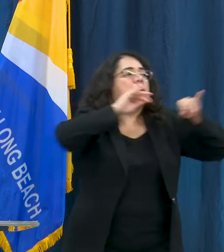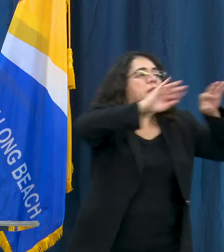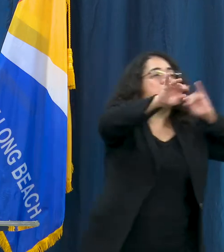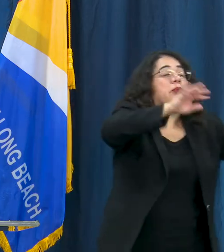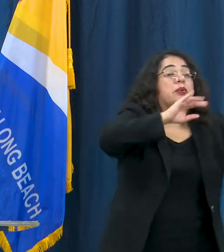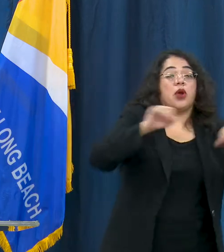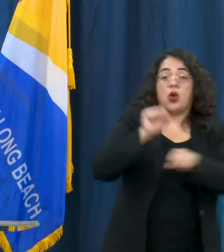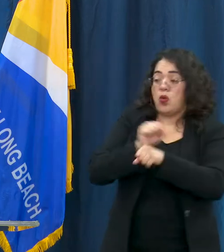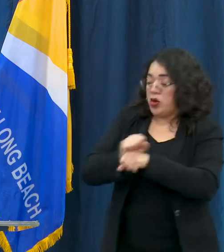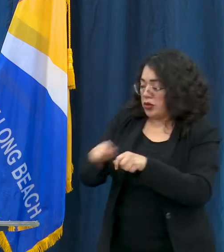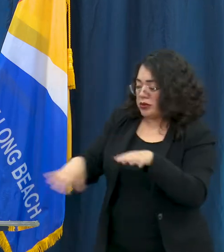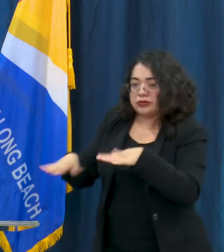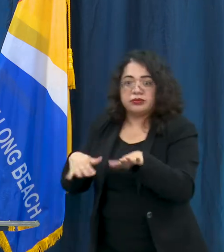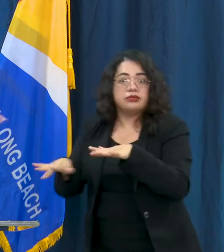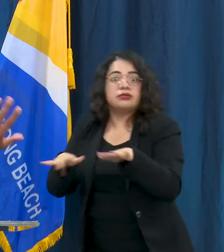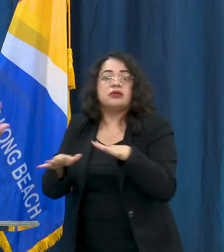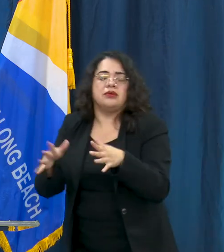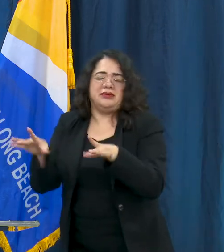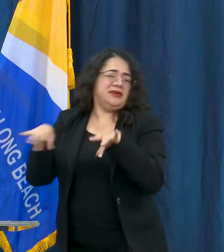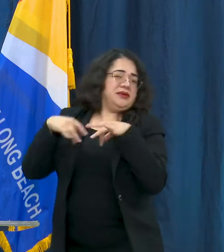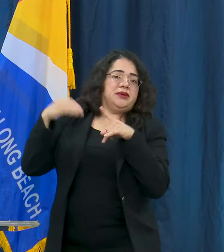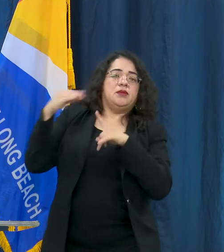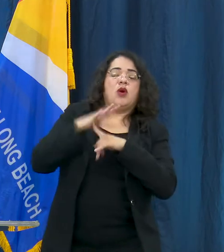been talking, I've been chatting with other folks